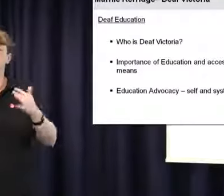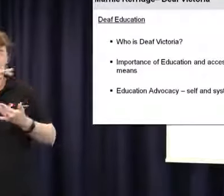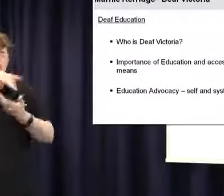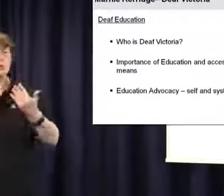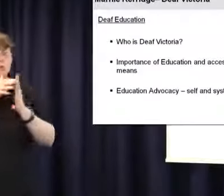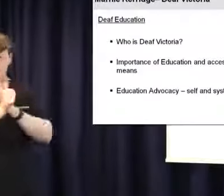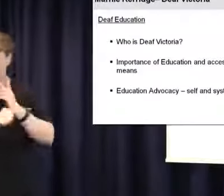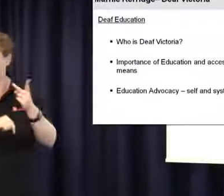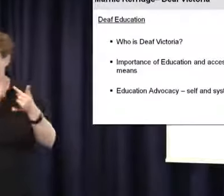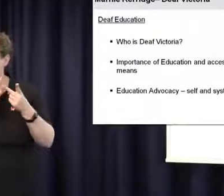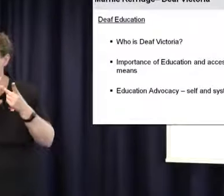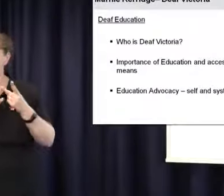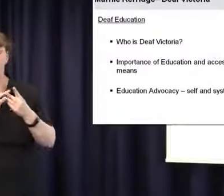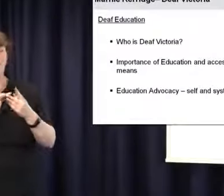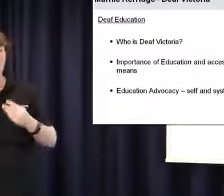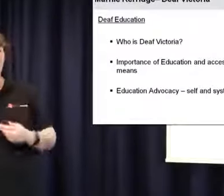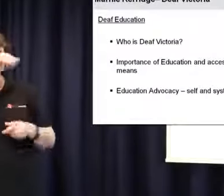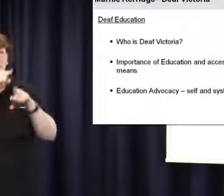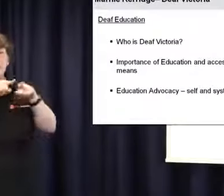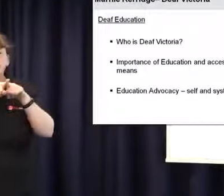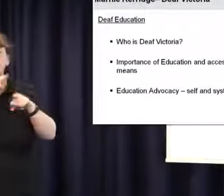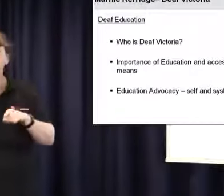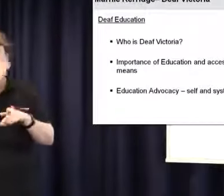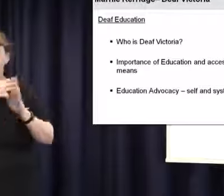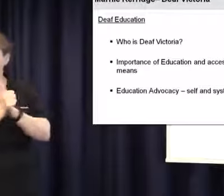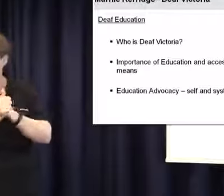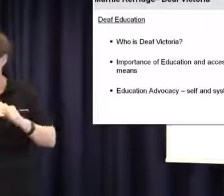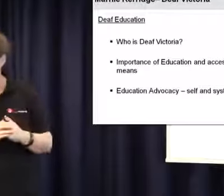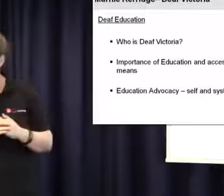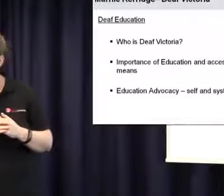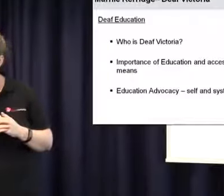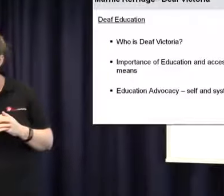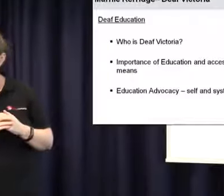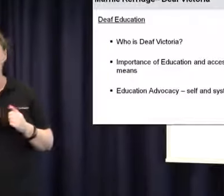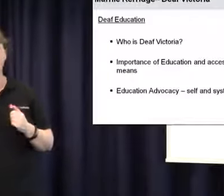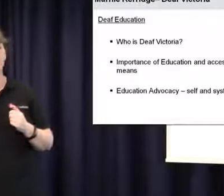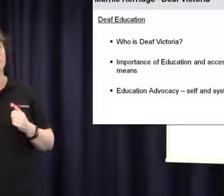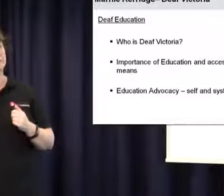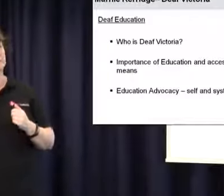young children to be able to develop social schools, for their academic learning, the